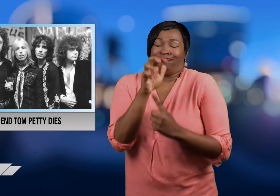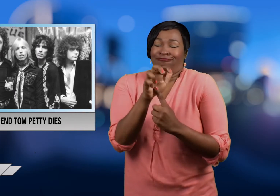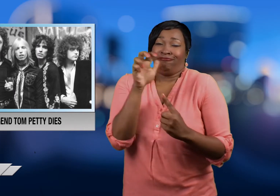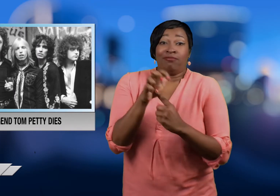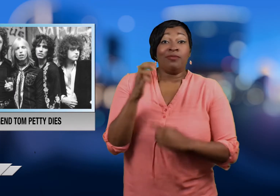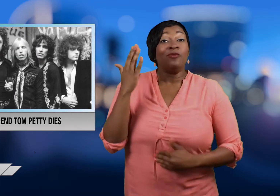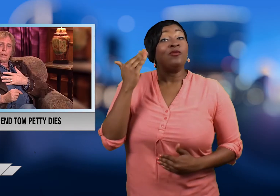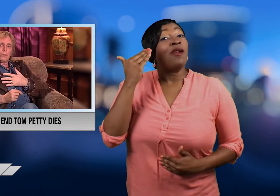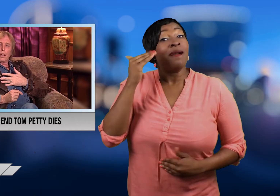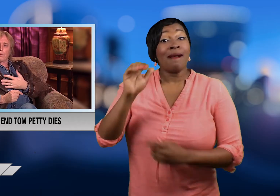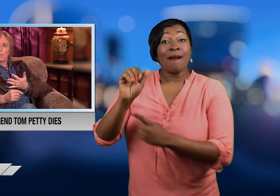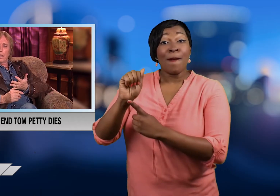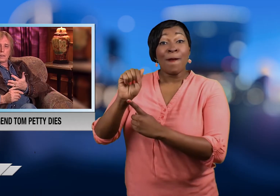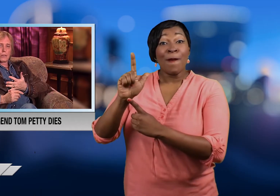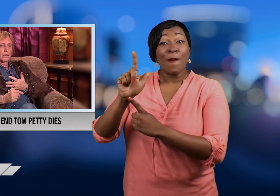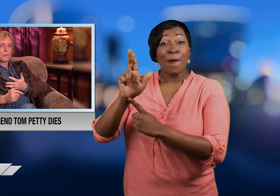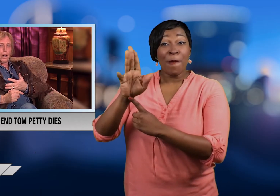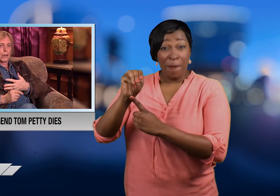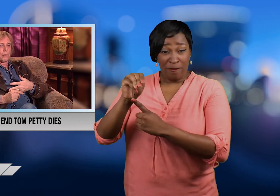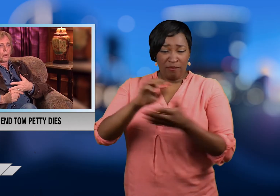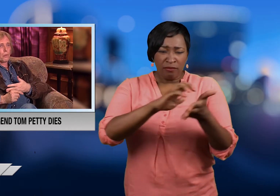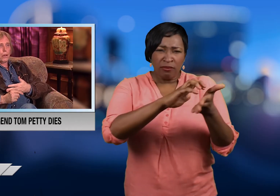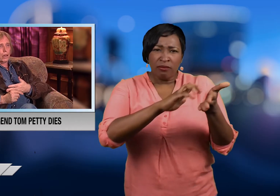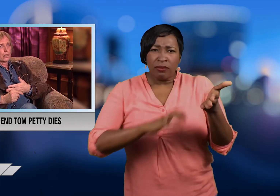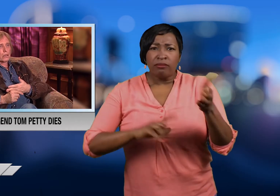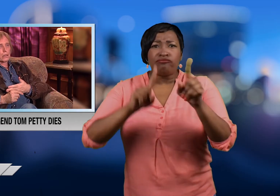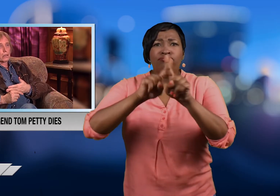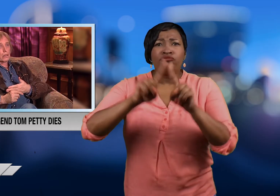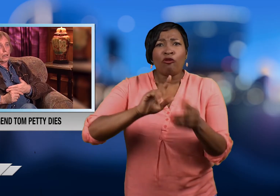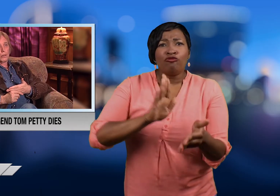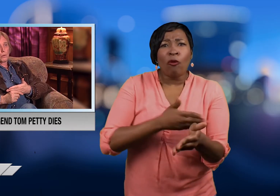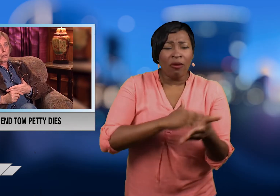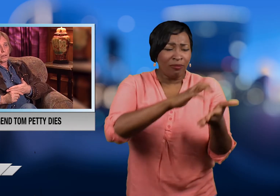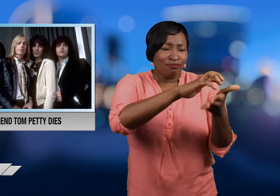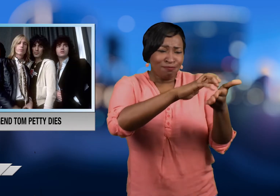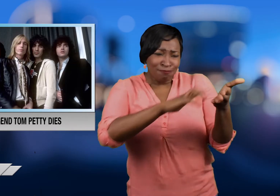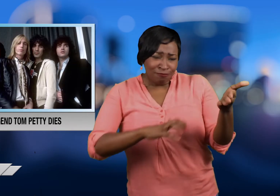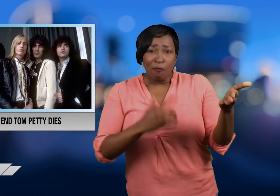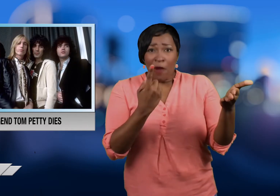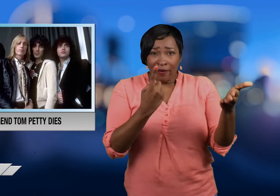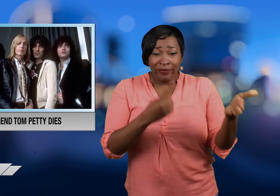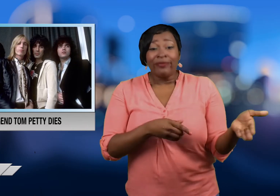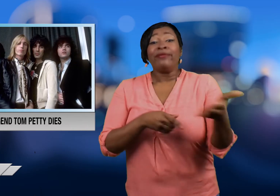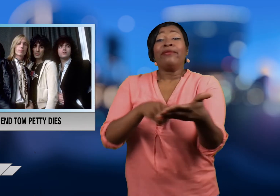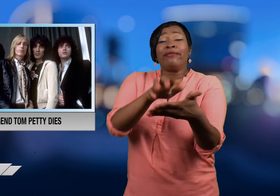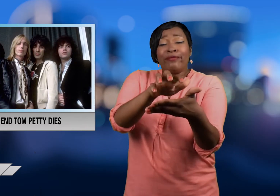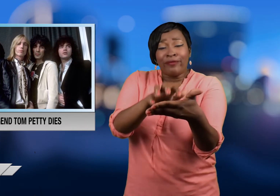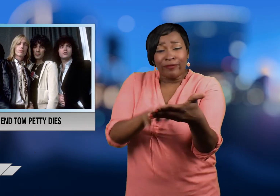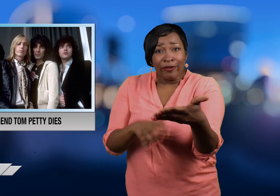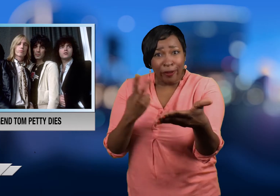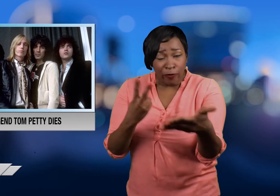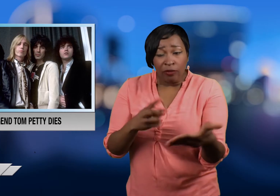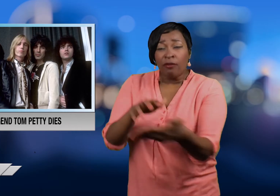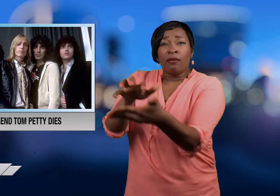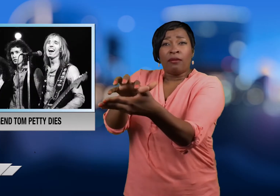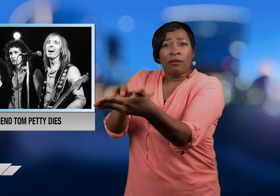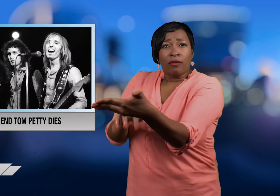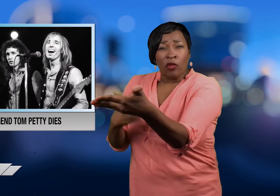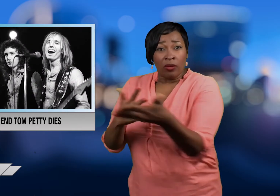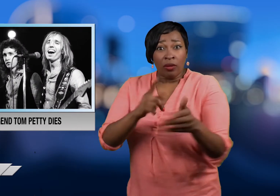includes numerous albums --